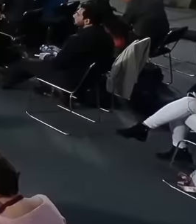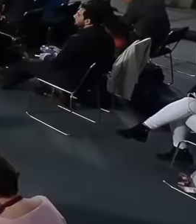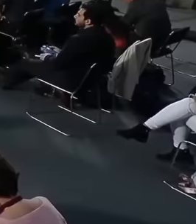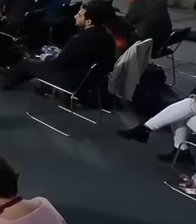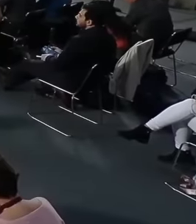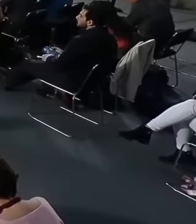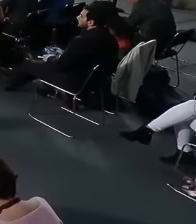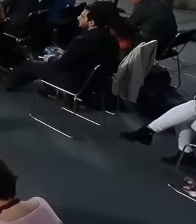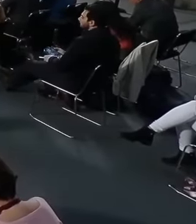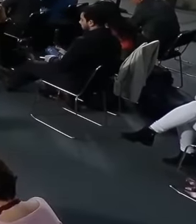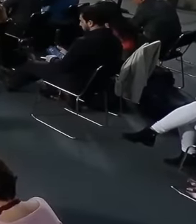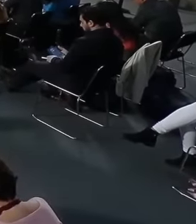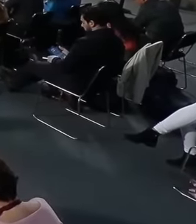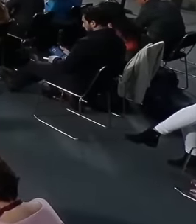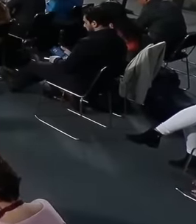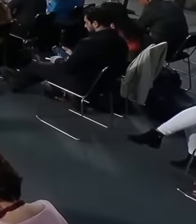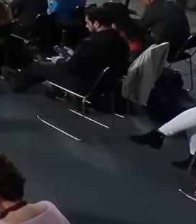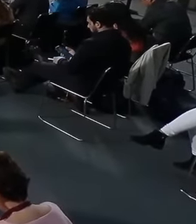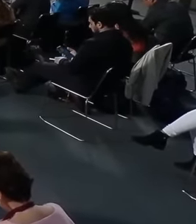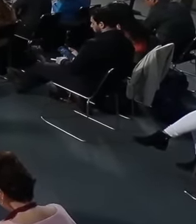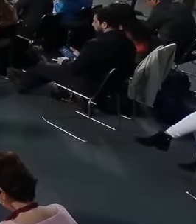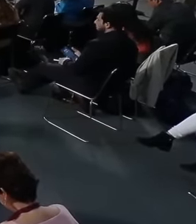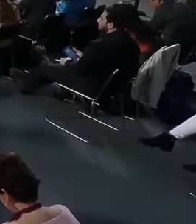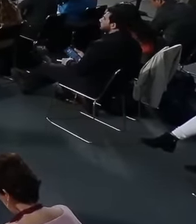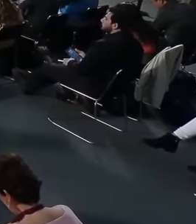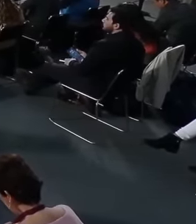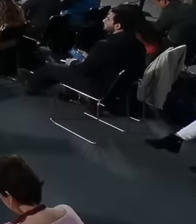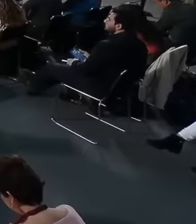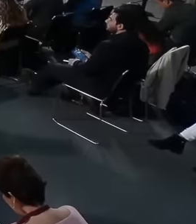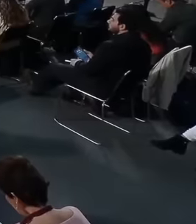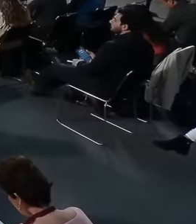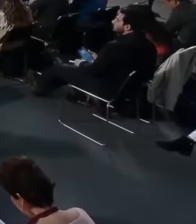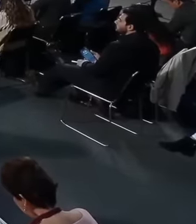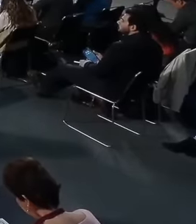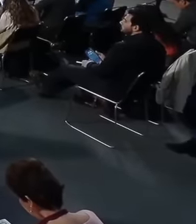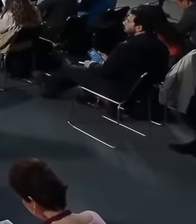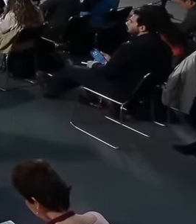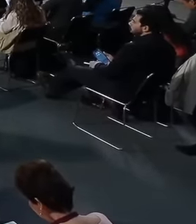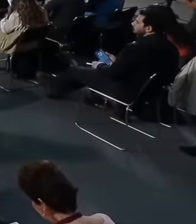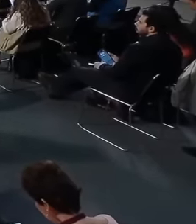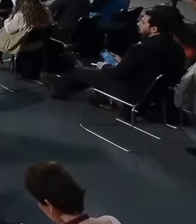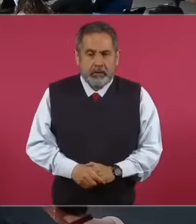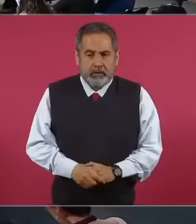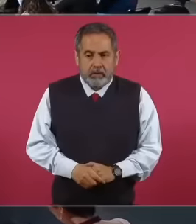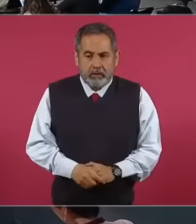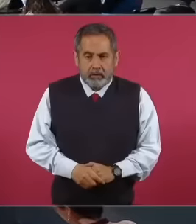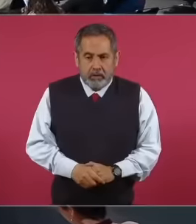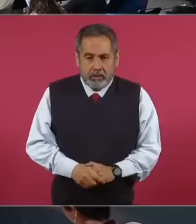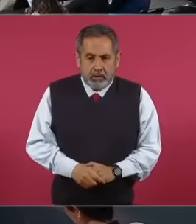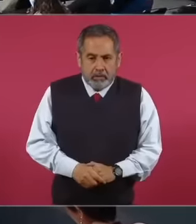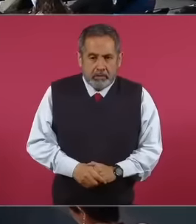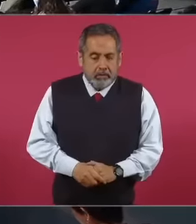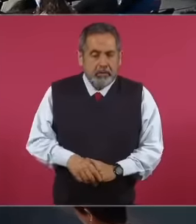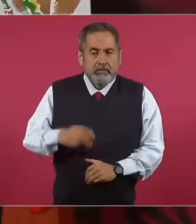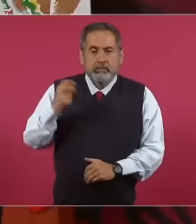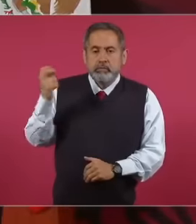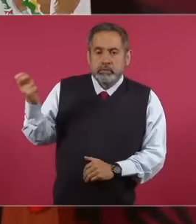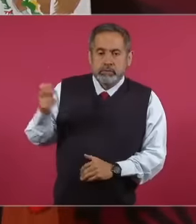they did, they impoverished the